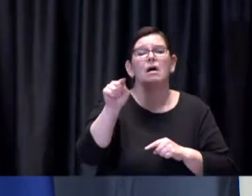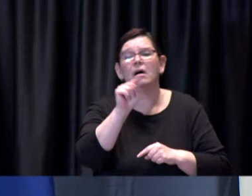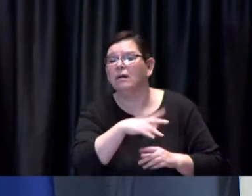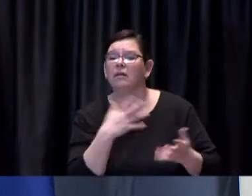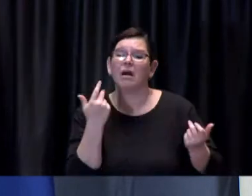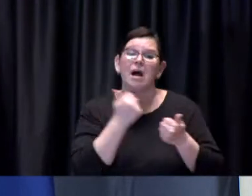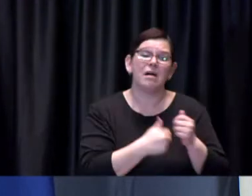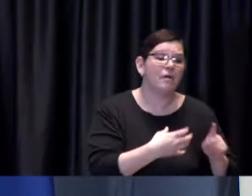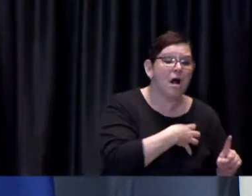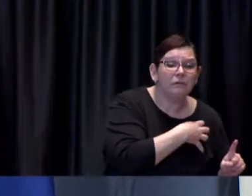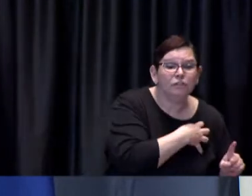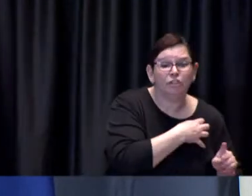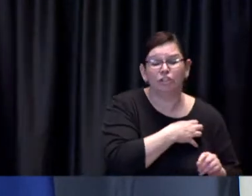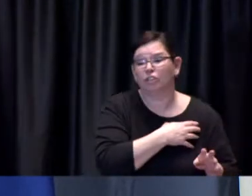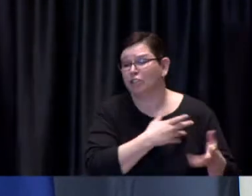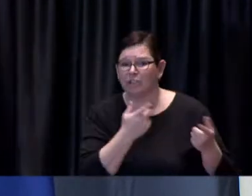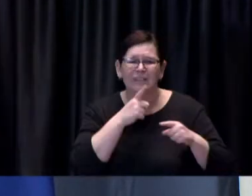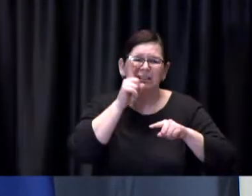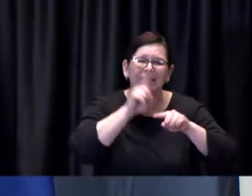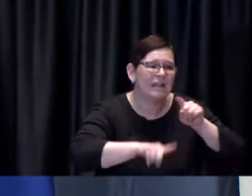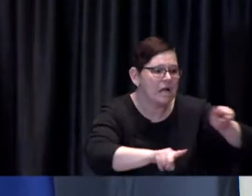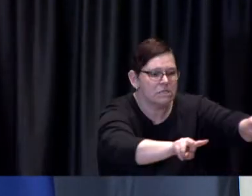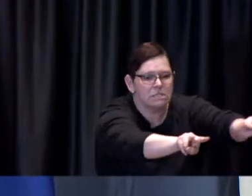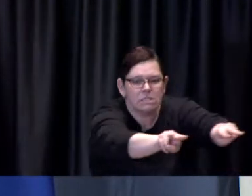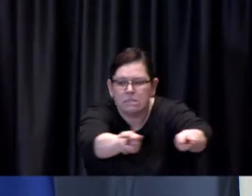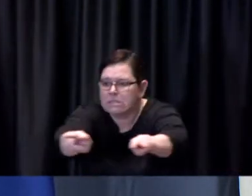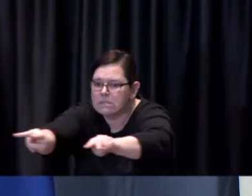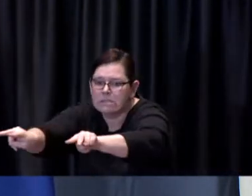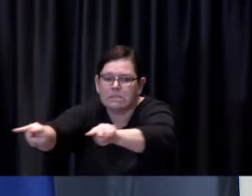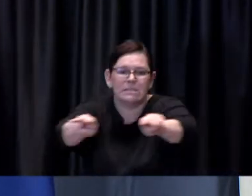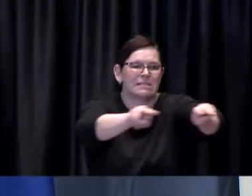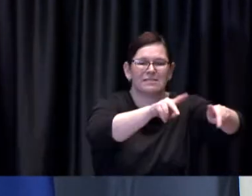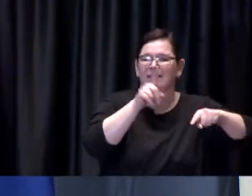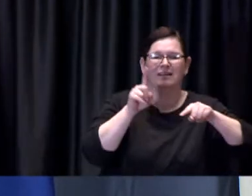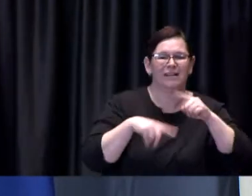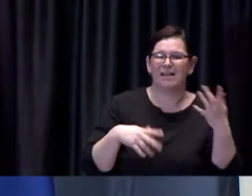to see if they all bear the same address there has to be a degree of good faith on the part of people here